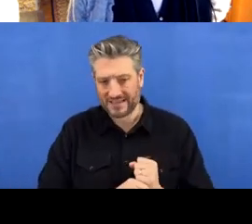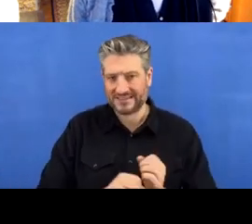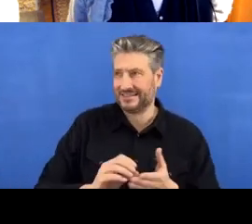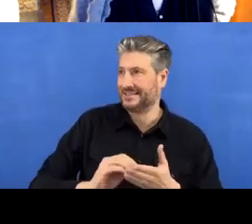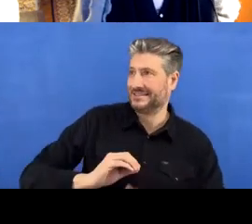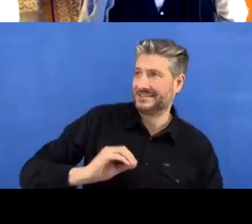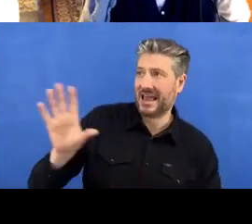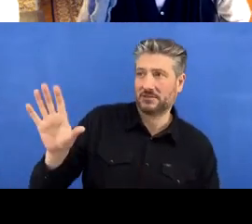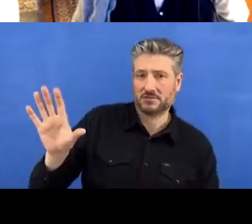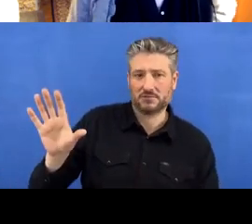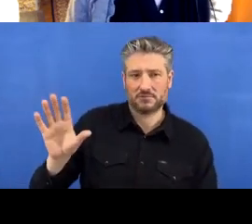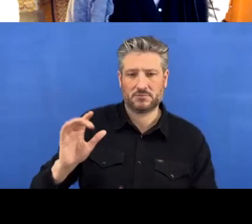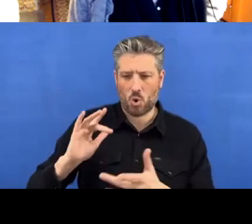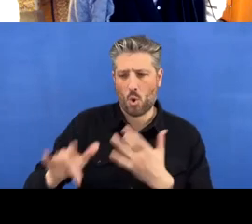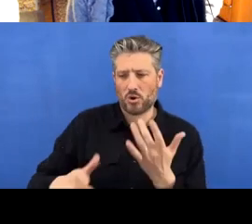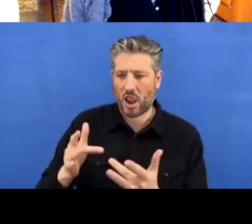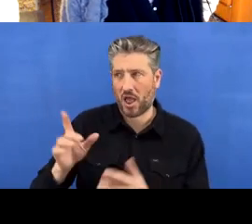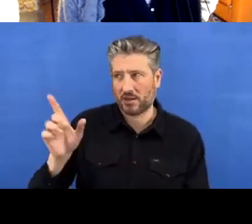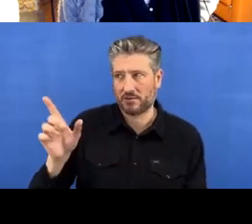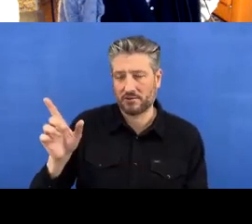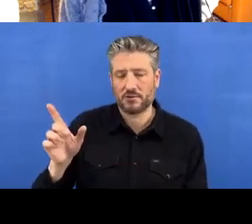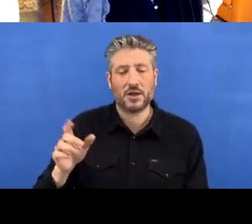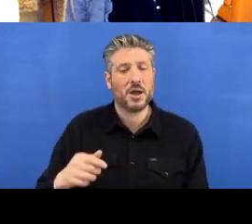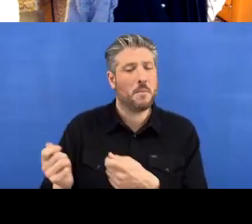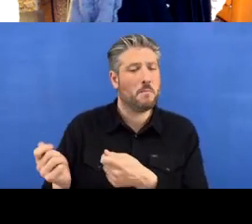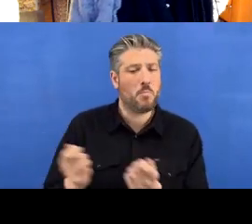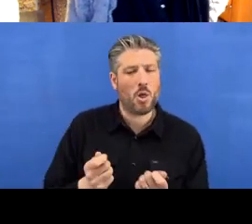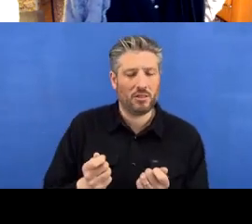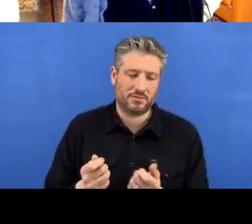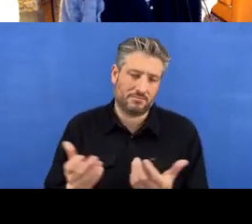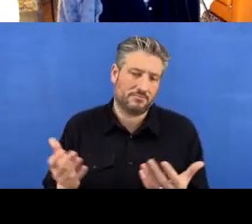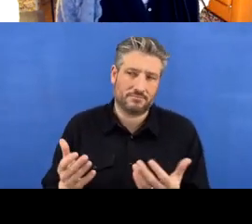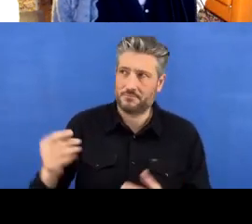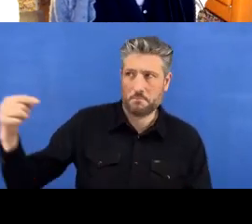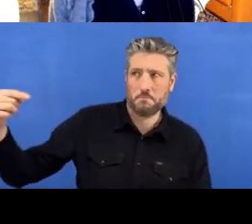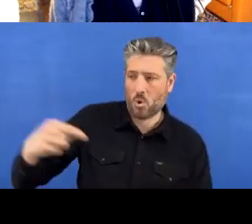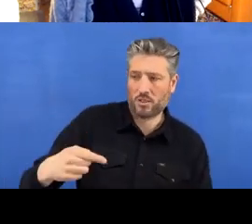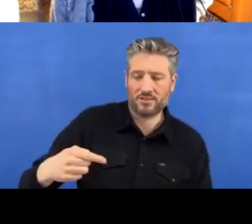‘Pulling’ is the reverse and it's, remember as I said earlier, it's good to pull at the start of a day's